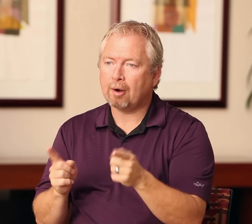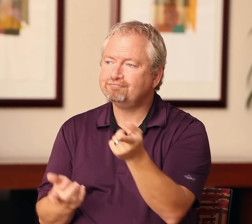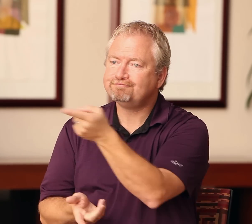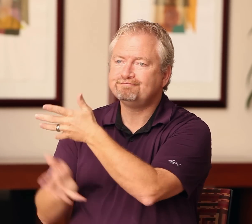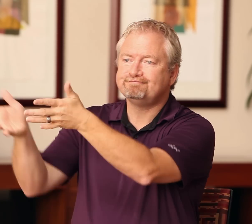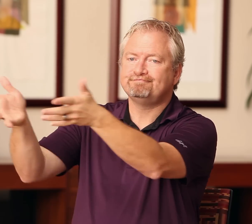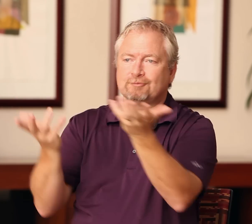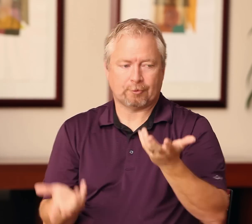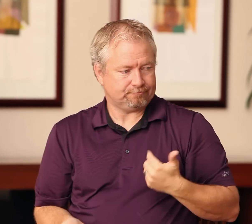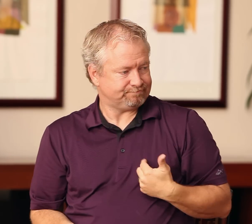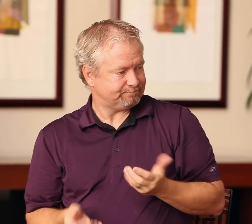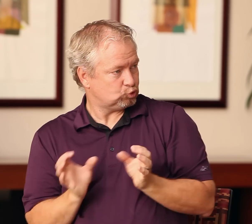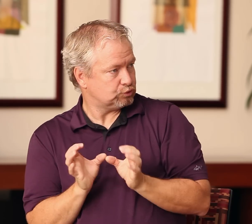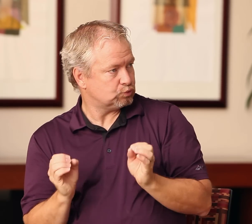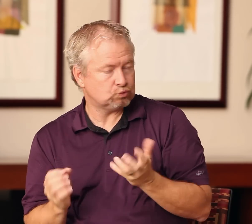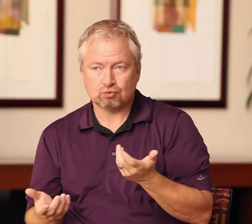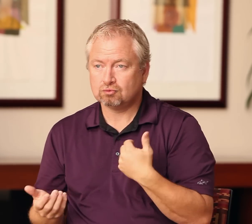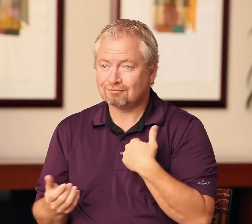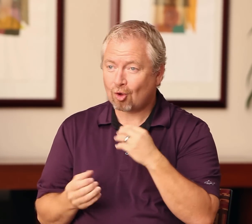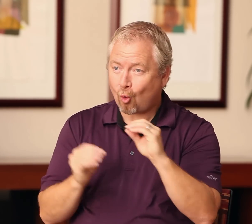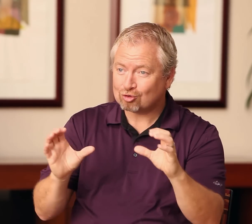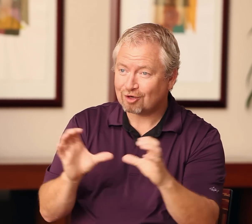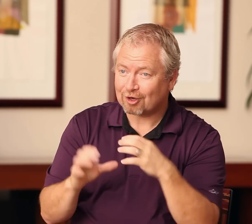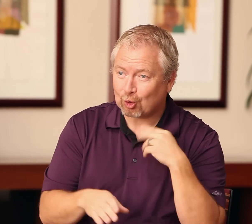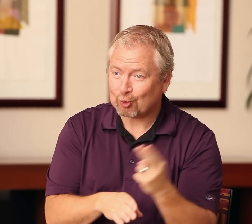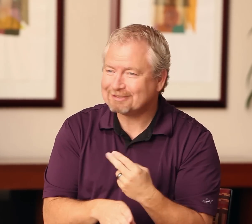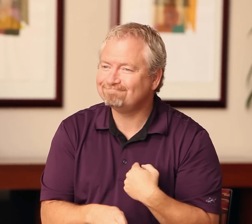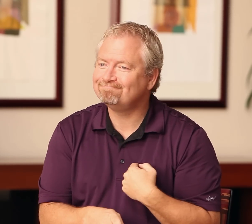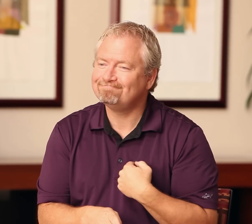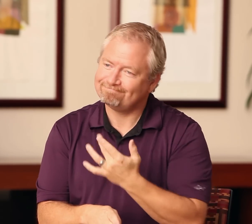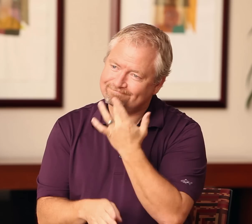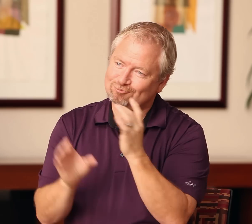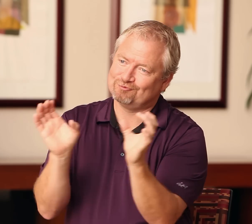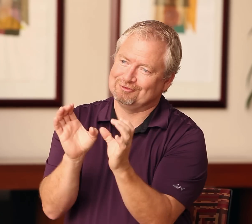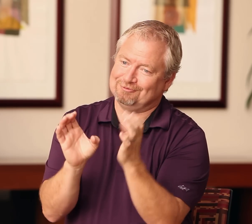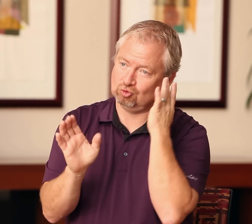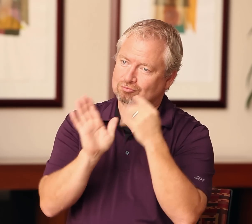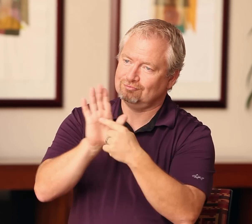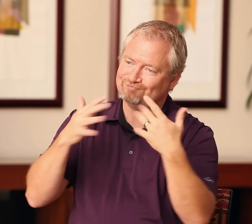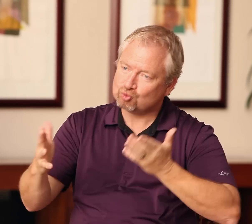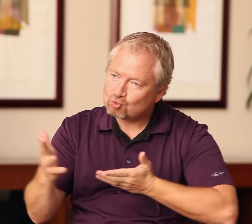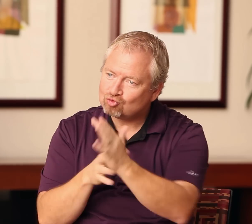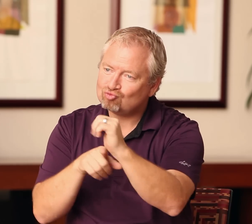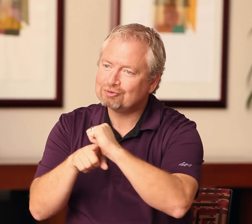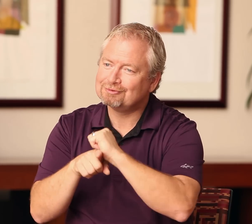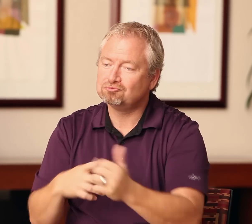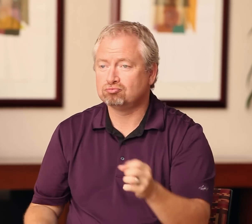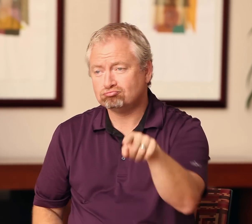But for now, these opportunities are left untapped, because I don't have enough CDIs on call. I do not want to use uncertified deaf interpreters;